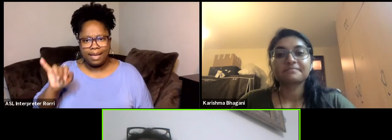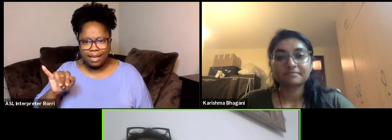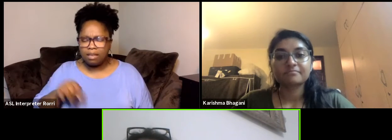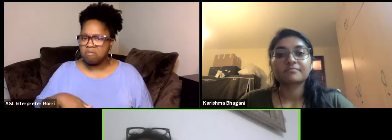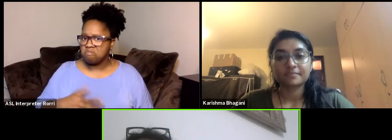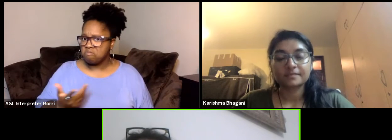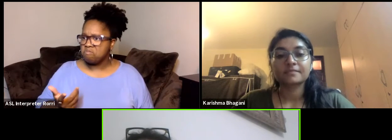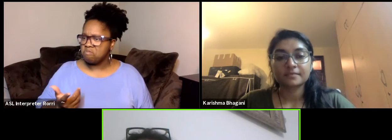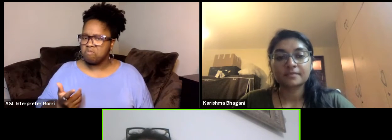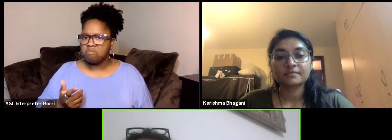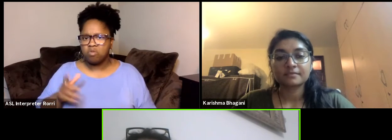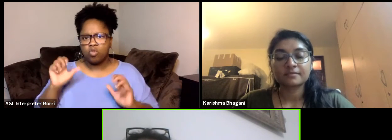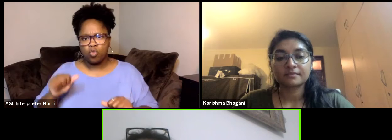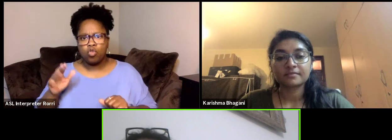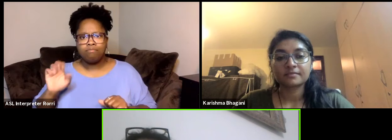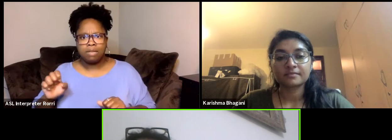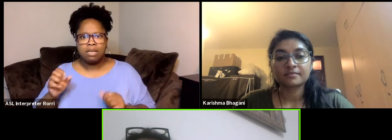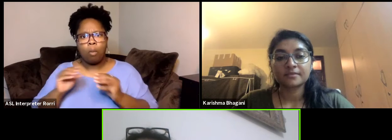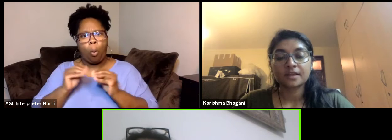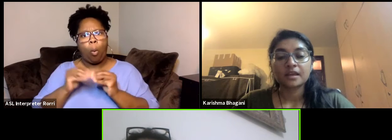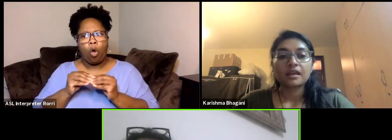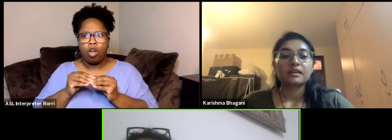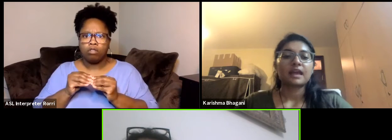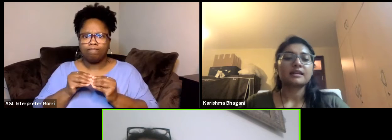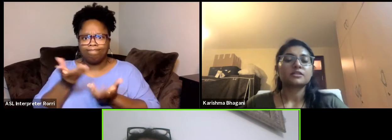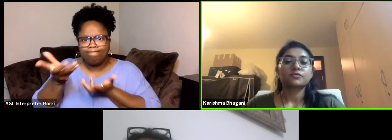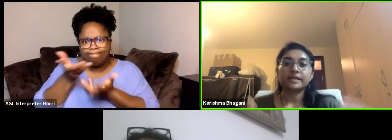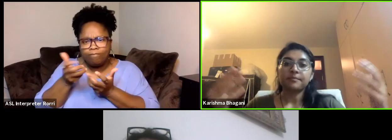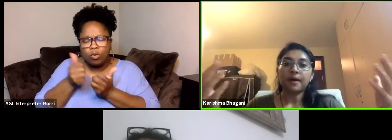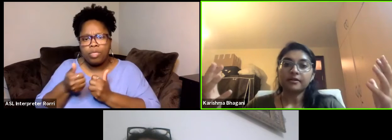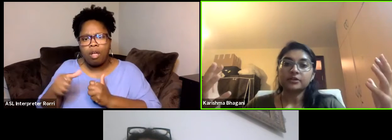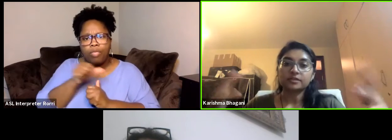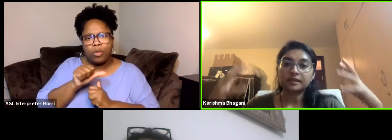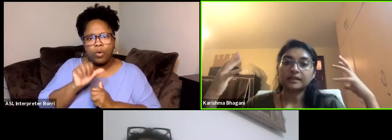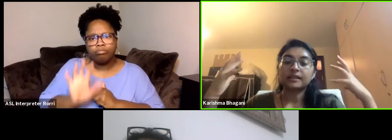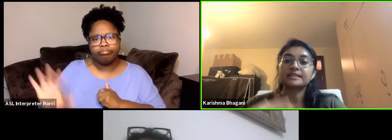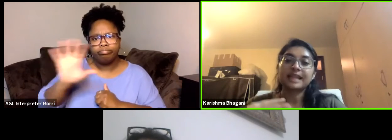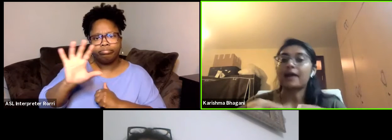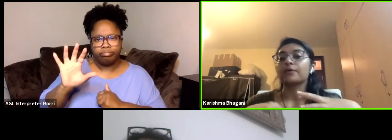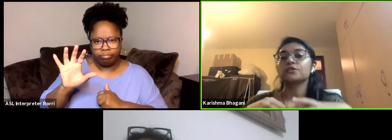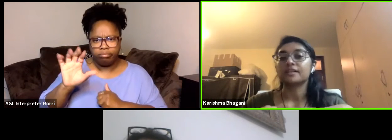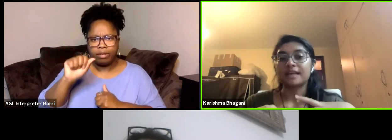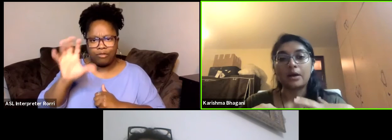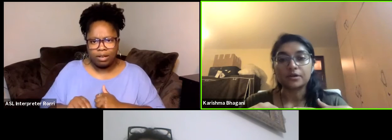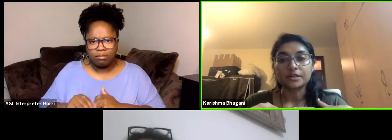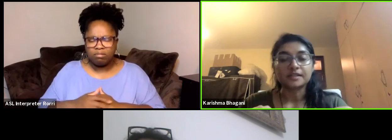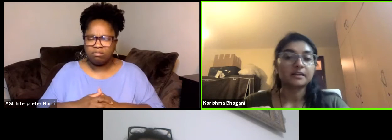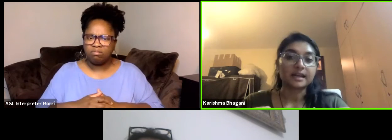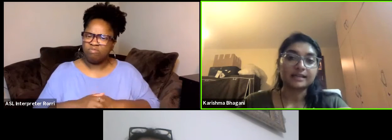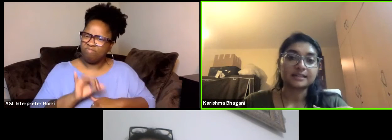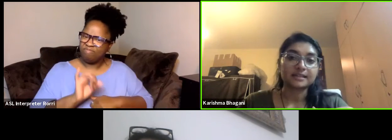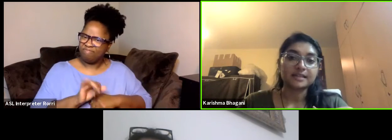with other parts of the continent. Yeah and it's really empowering to think that this is a language that is ours that connects us